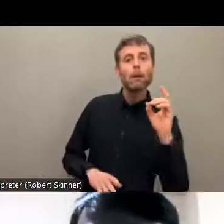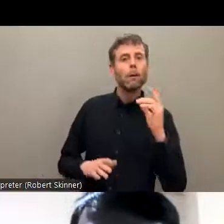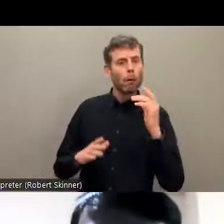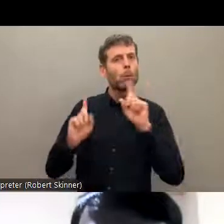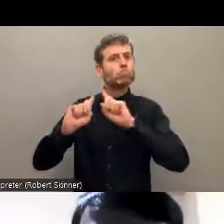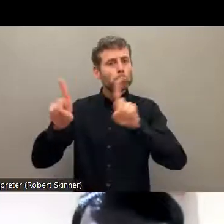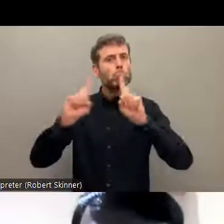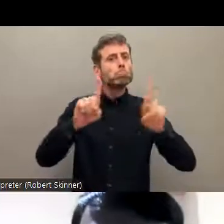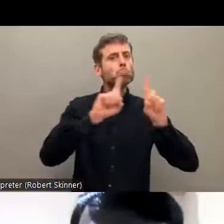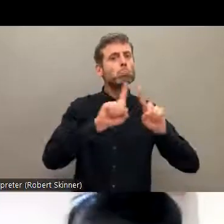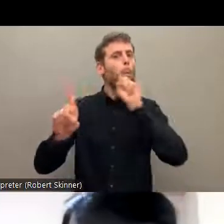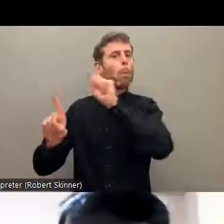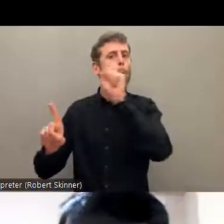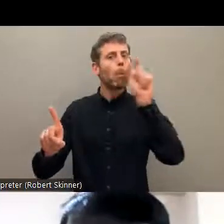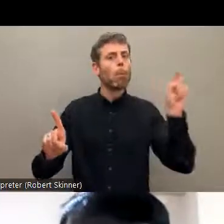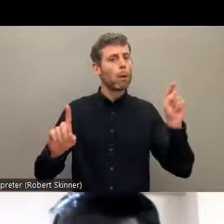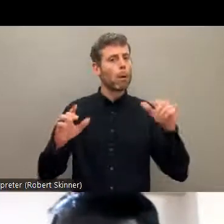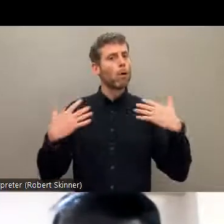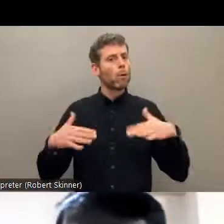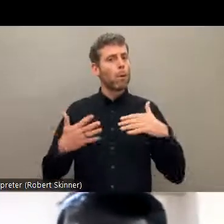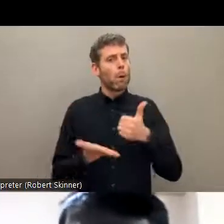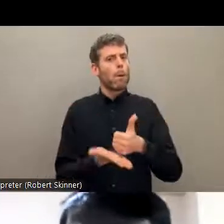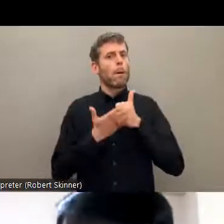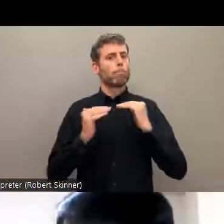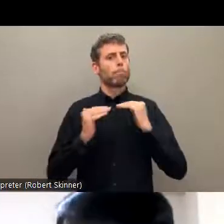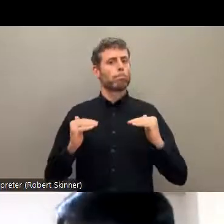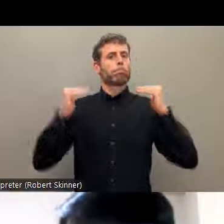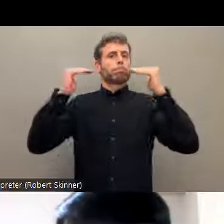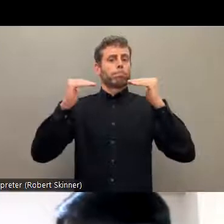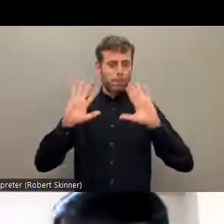for persons with disabilities. Of course, targeting for